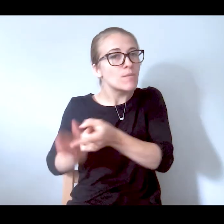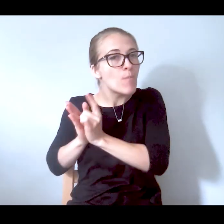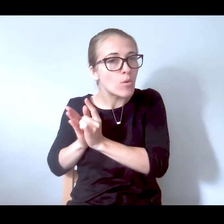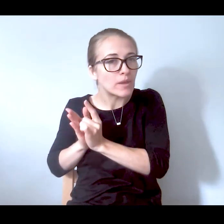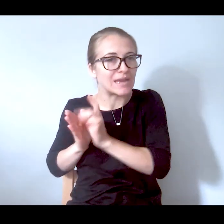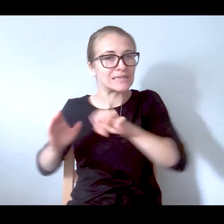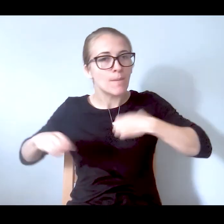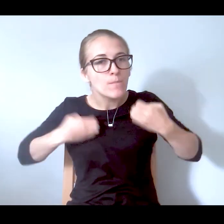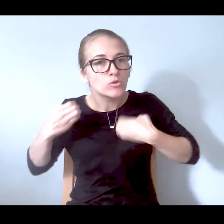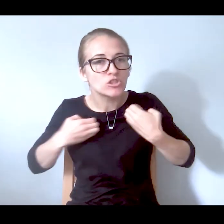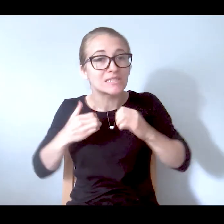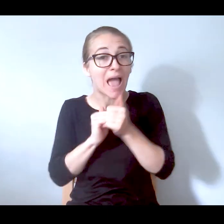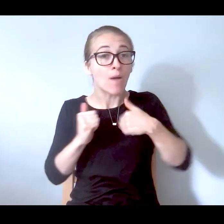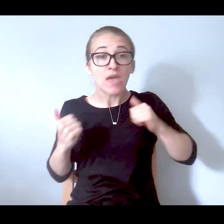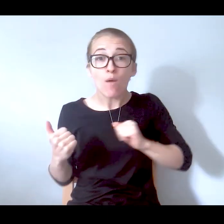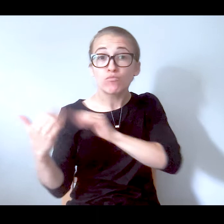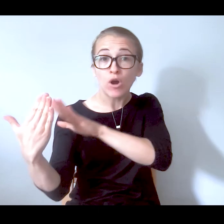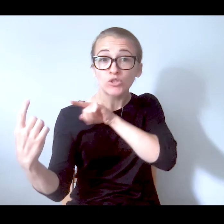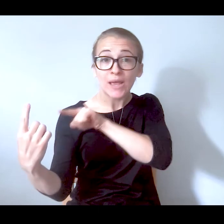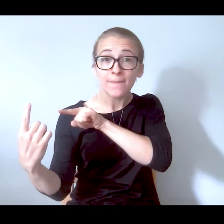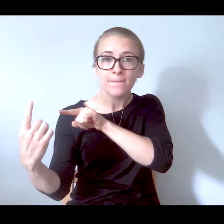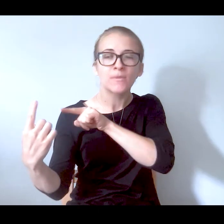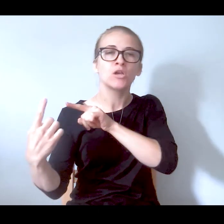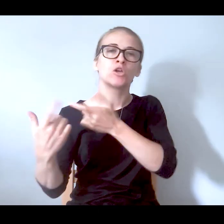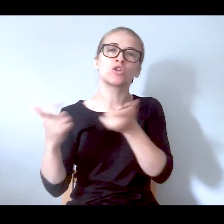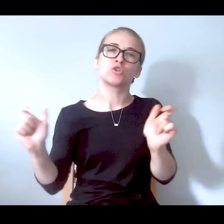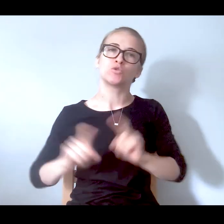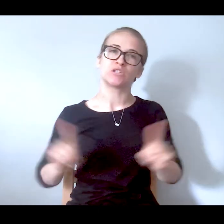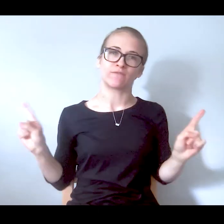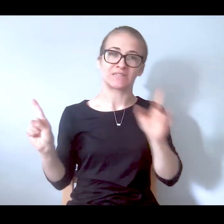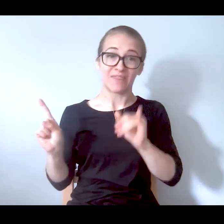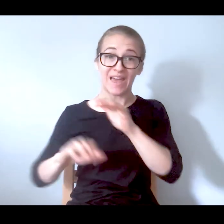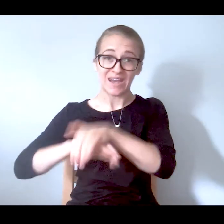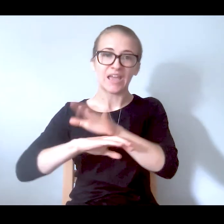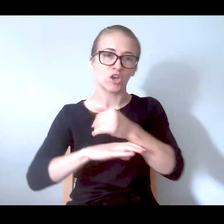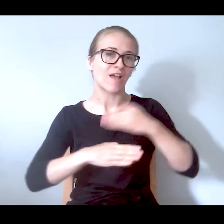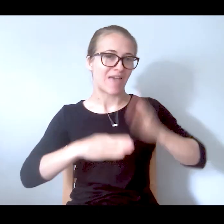The way I approached him made a big difference. It could have went a whole different way. And that was